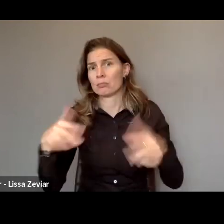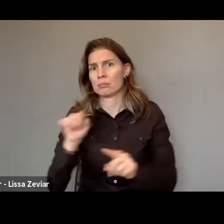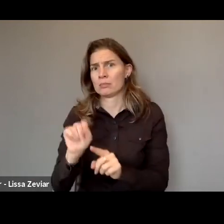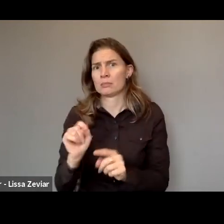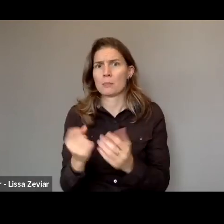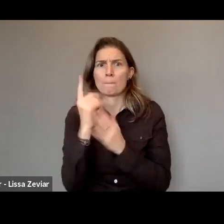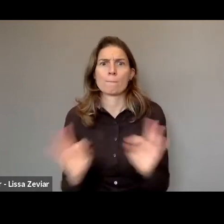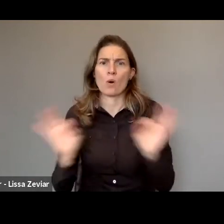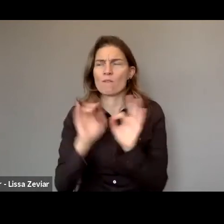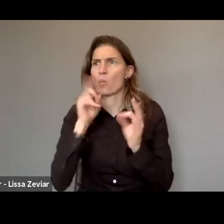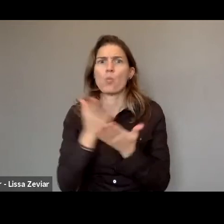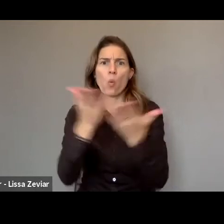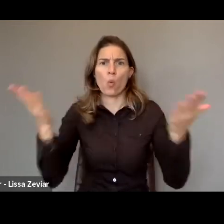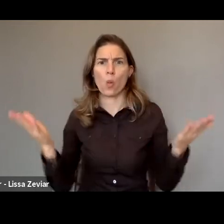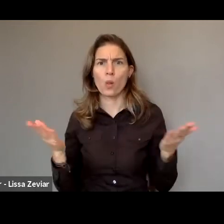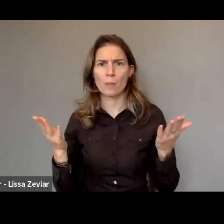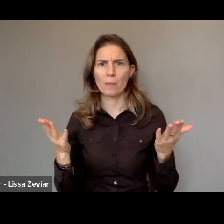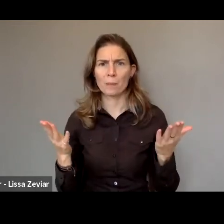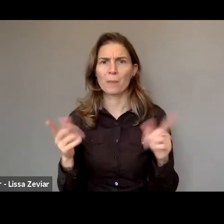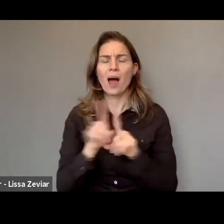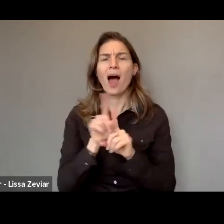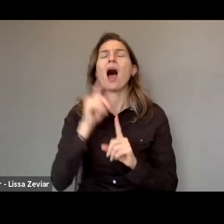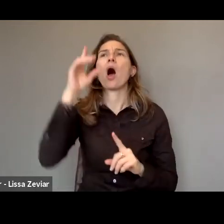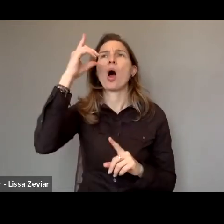but also for our women and girls with disabilities.